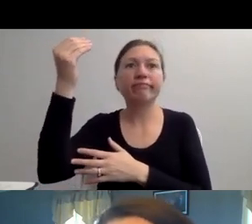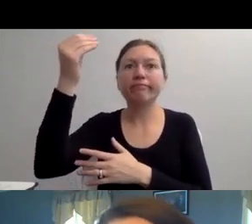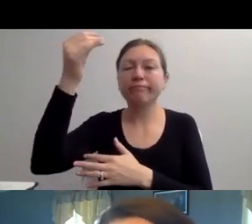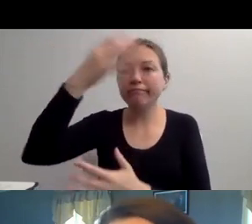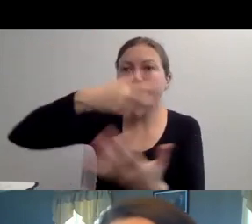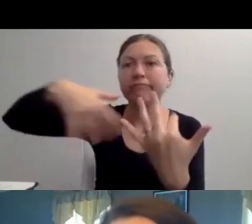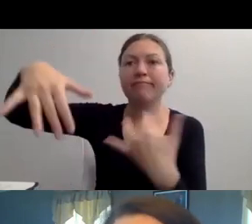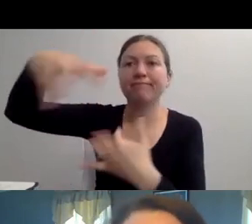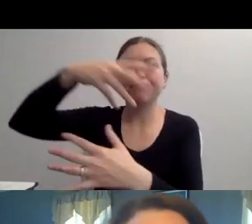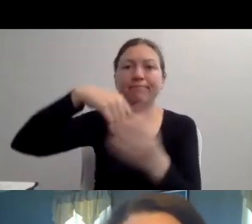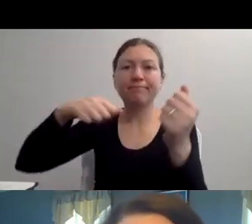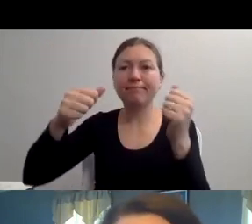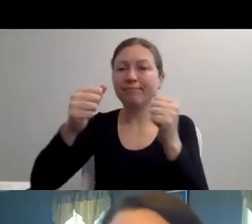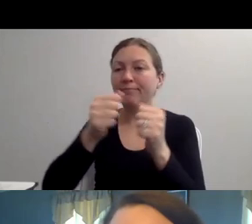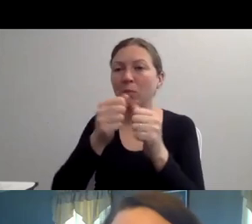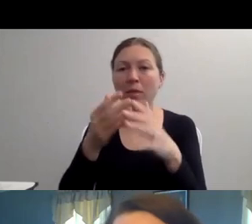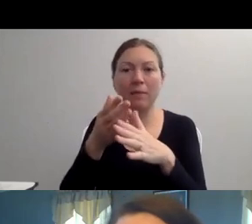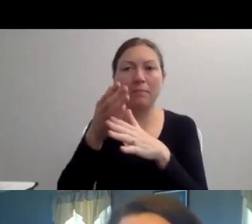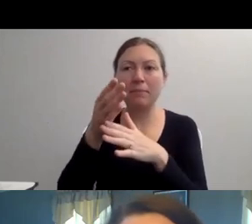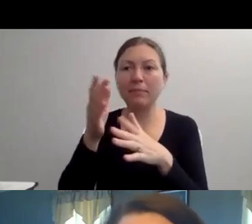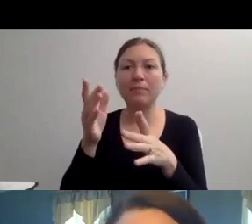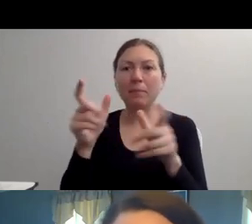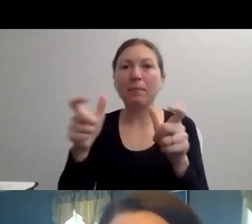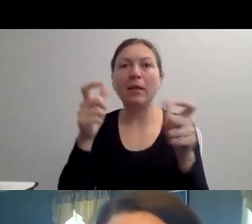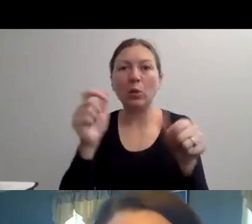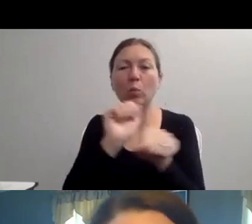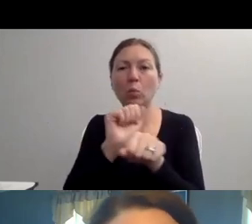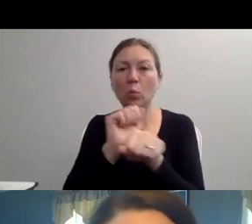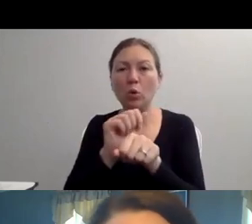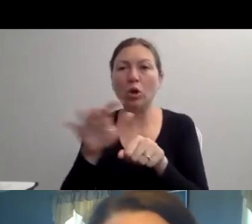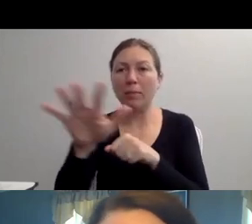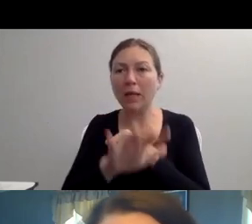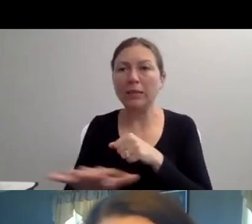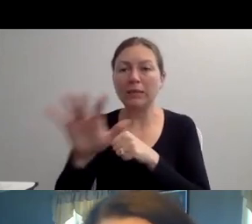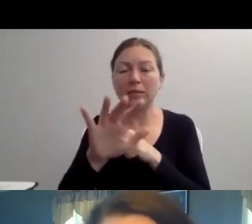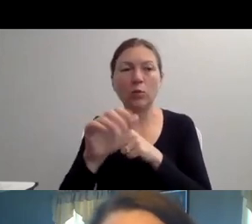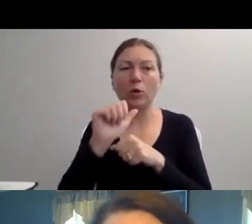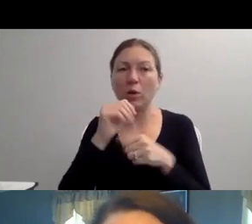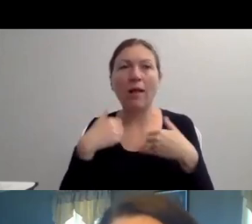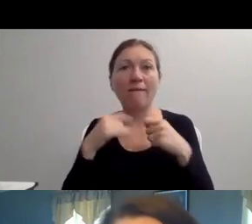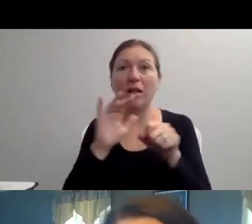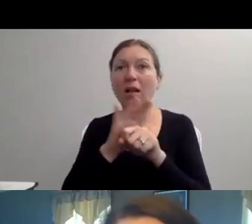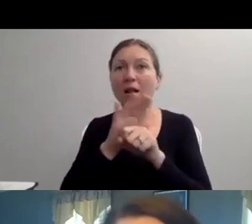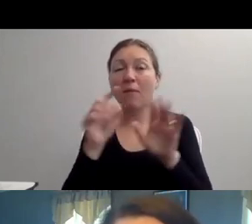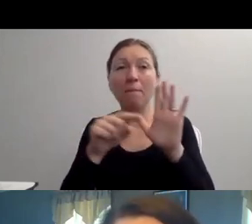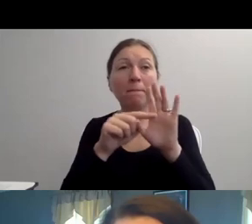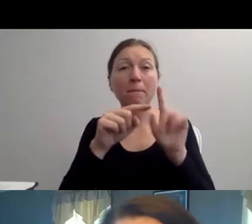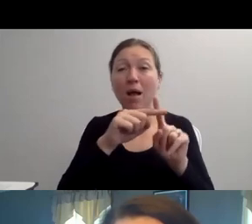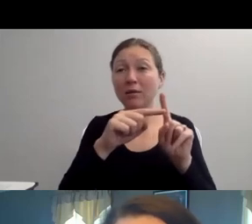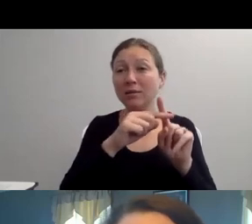OH, I HATE BLIND PEOPLE. OR THOSE DEAF PEOPLE THAT STEAL MY JOBS OR GET THOSE WHEELCHAIRS OUT OF THIS COUNTRY."